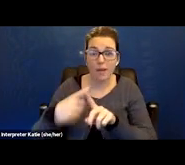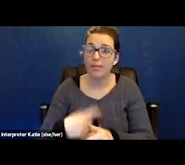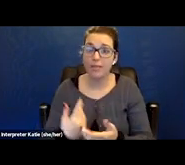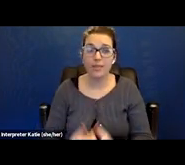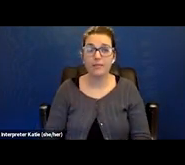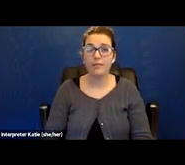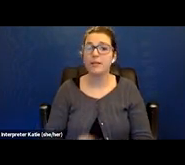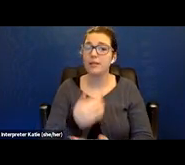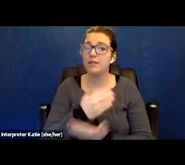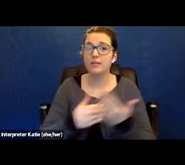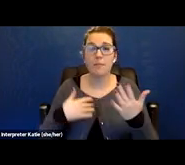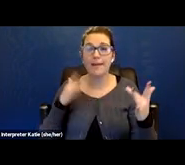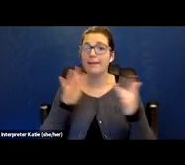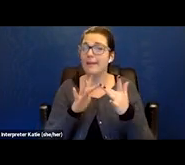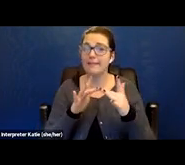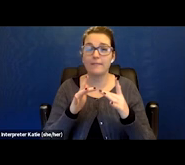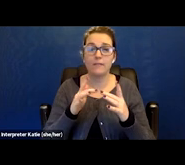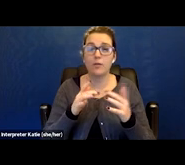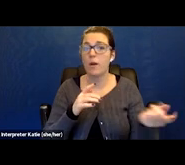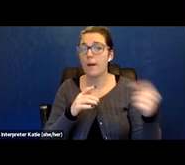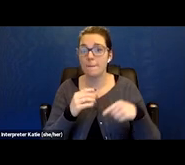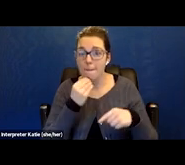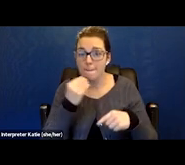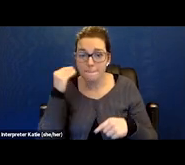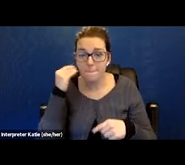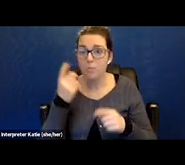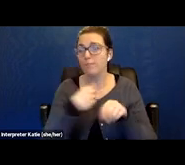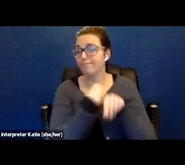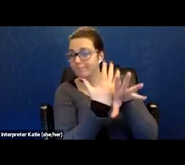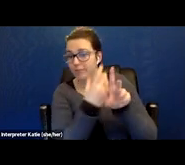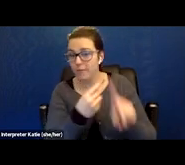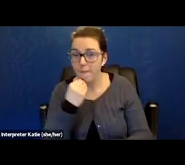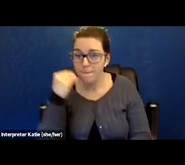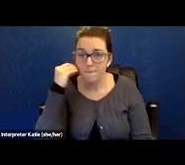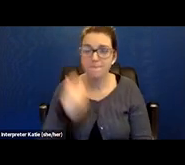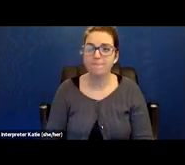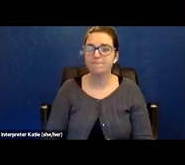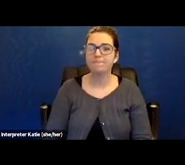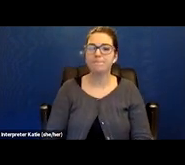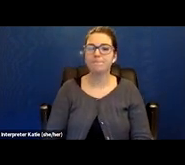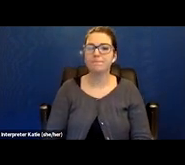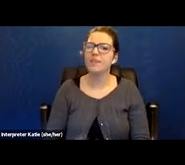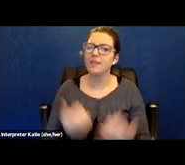things that I had no idea that I was still suffering. But as I stand today,